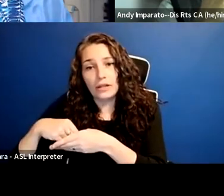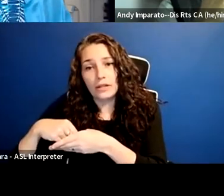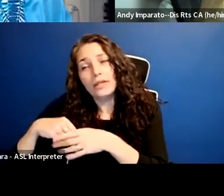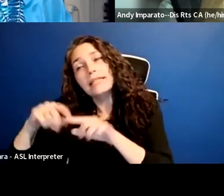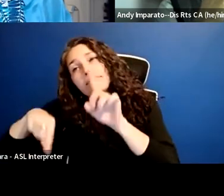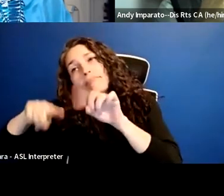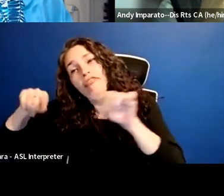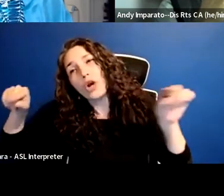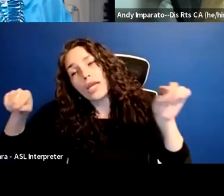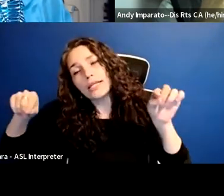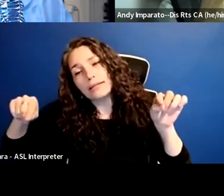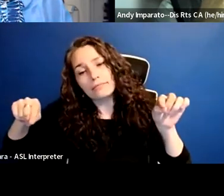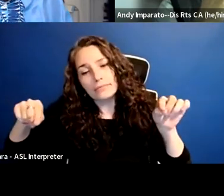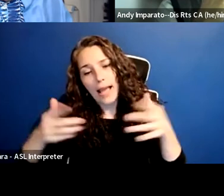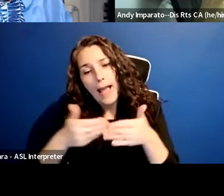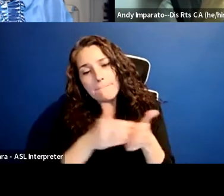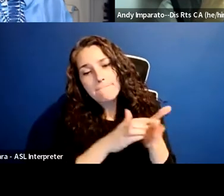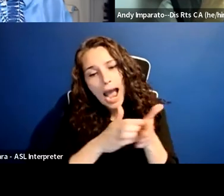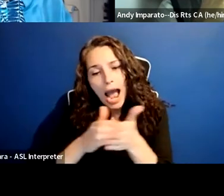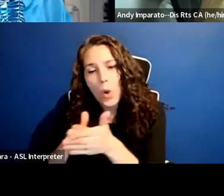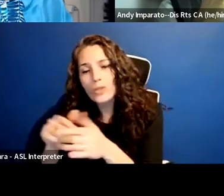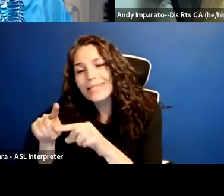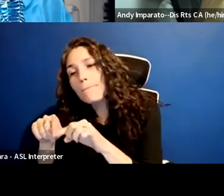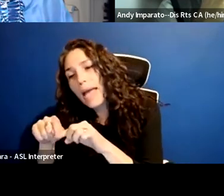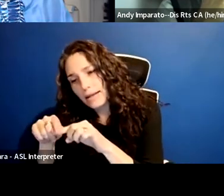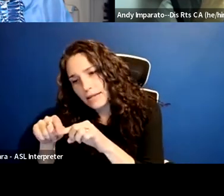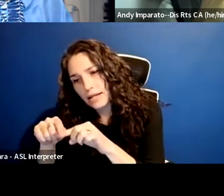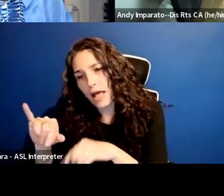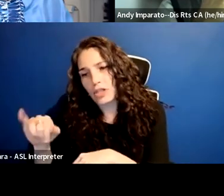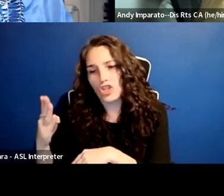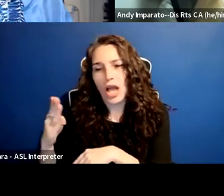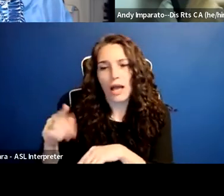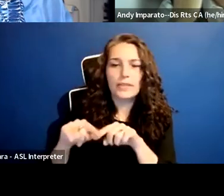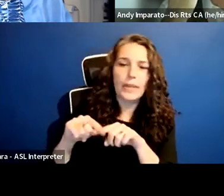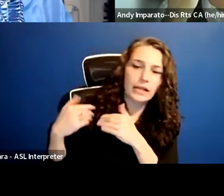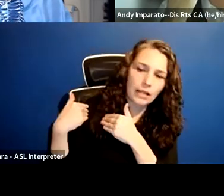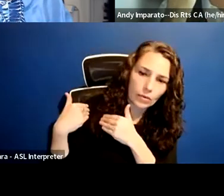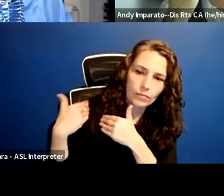depending on the jobs people have, where they may be higher incidences of injury on the job.